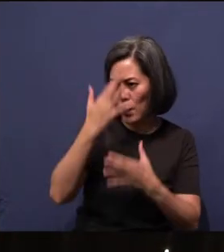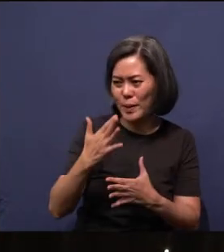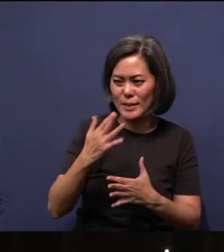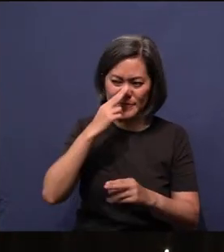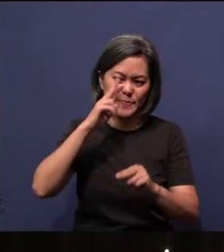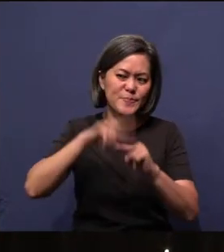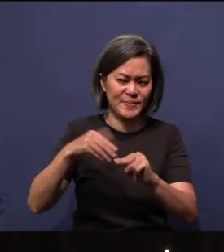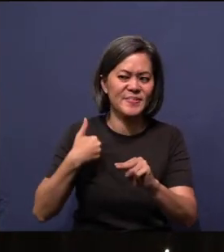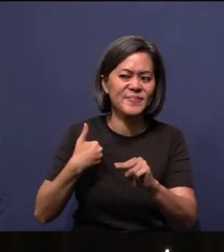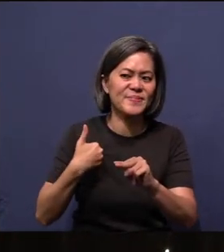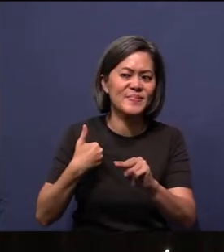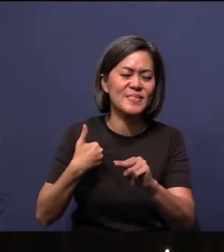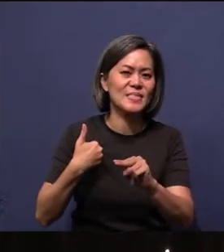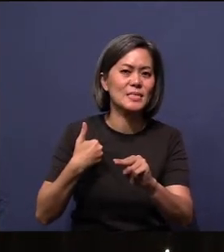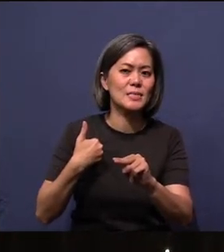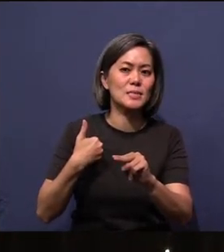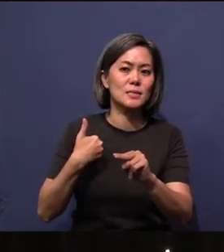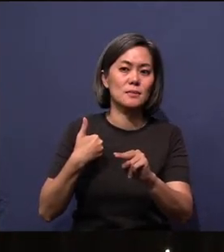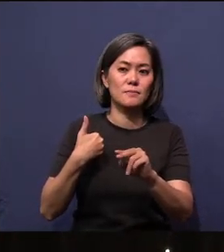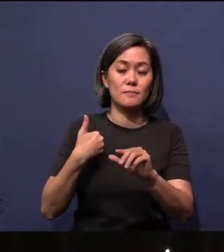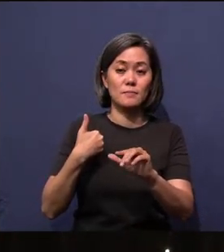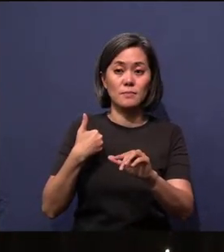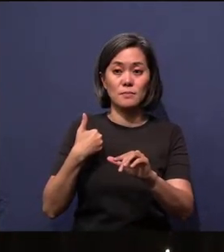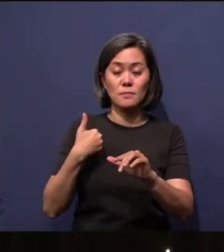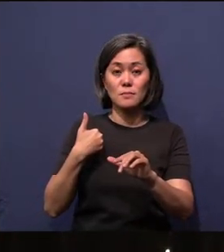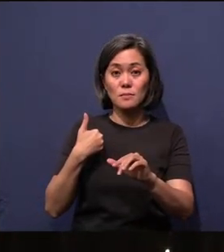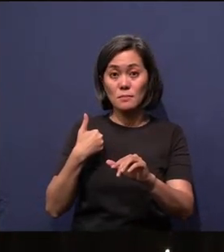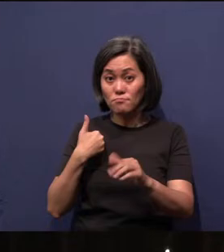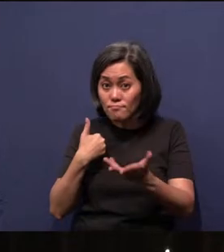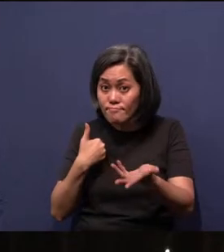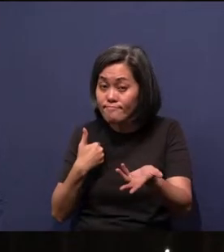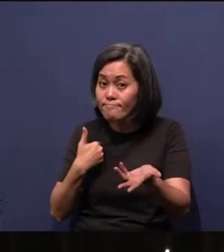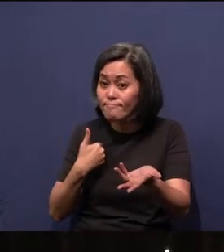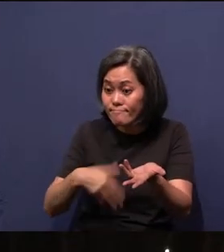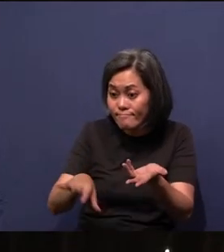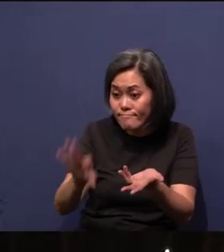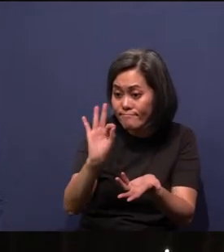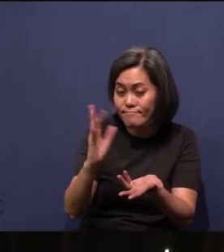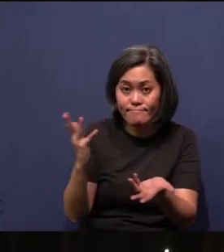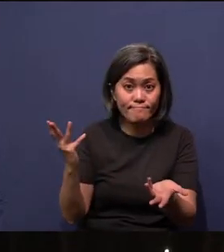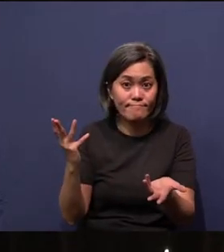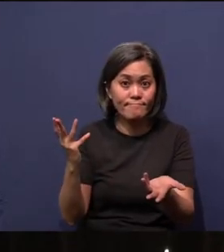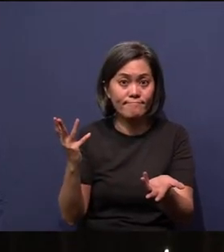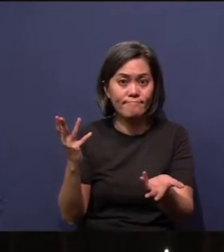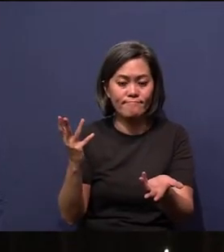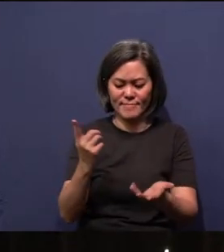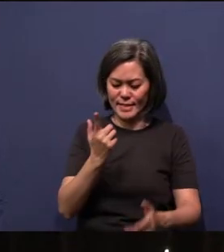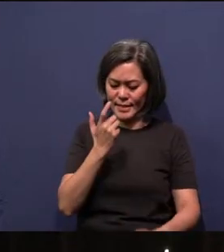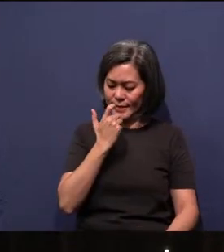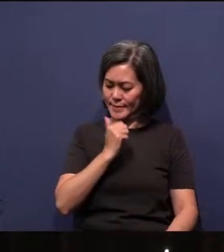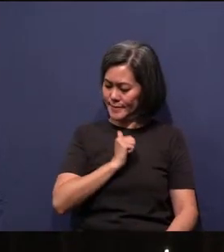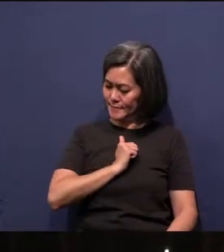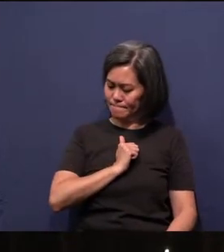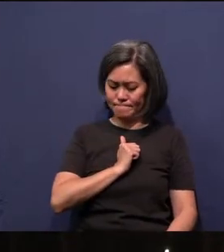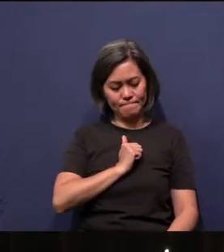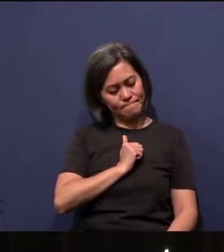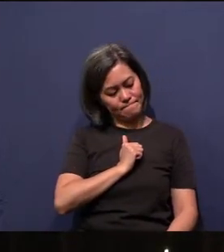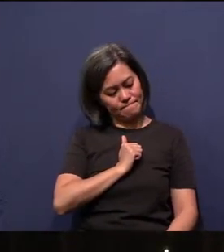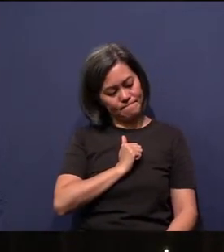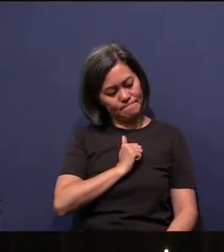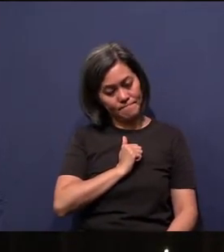And so you find that they ask themselves this question, or the serpent asked them